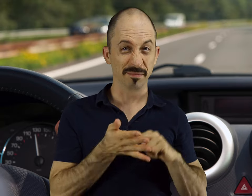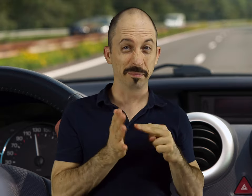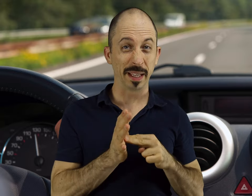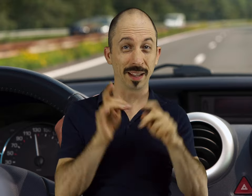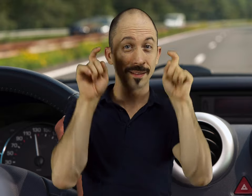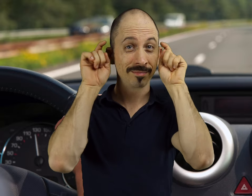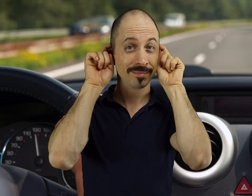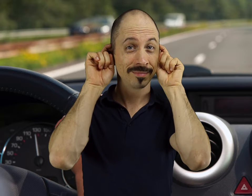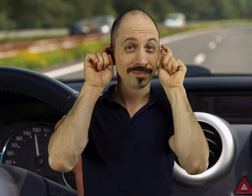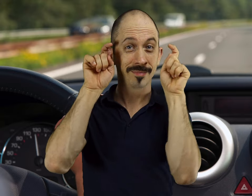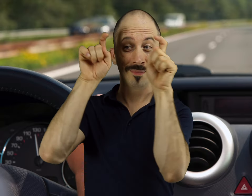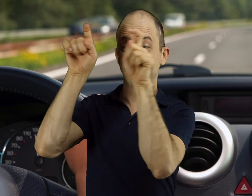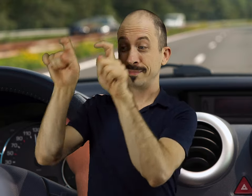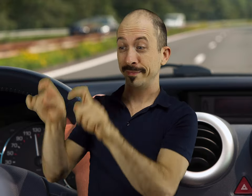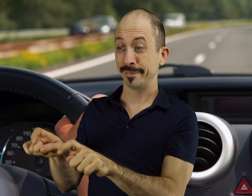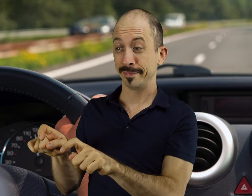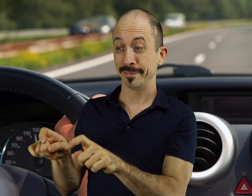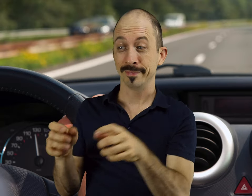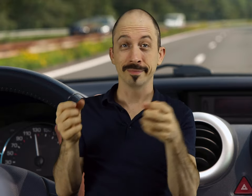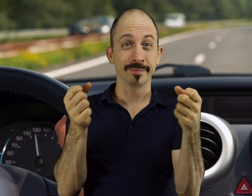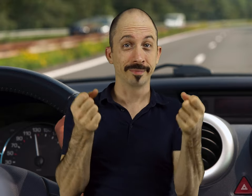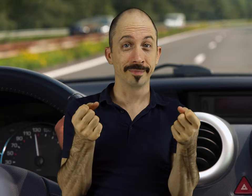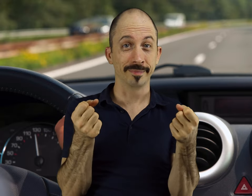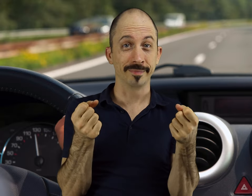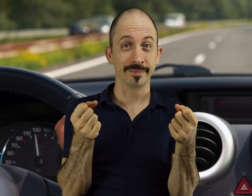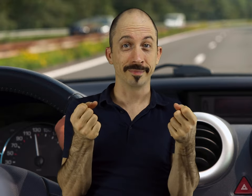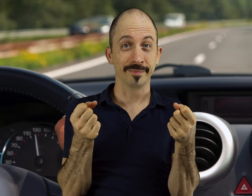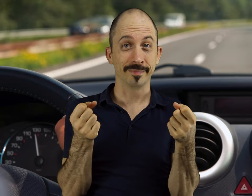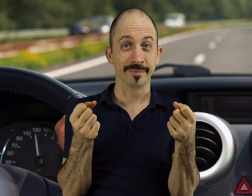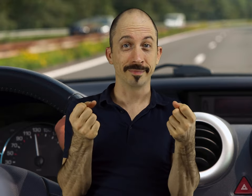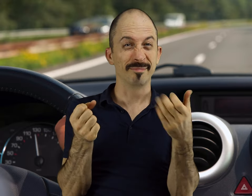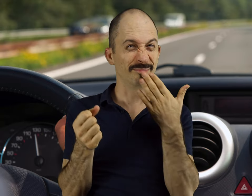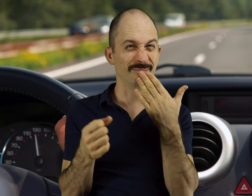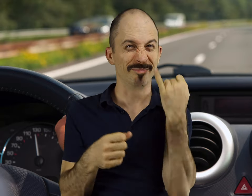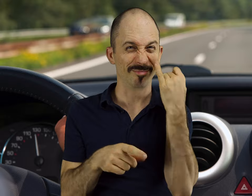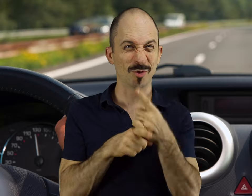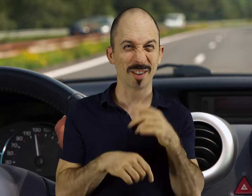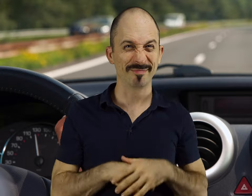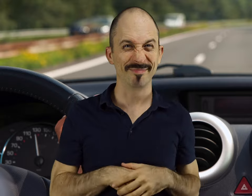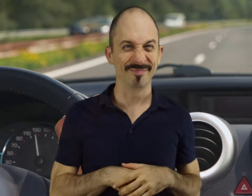Does this mean hearing aids should be taken off, put aside, while both hands are on the wheel...? Sounds like a wise idea, right?